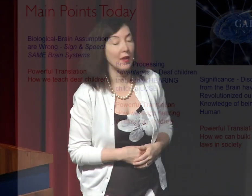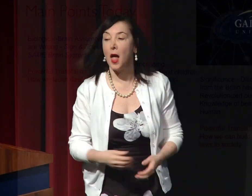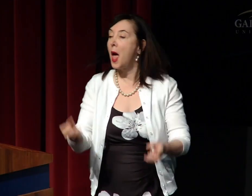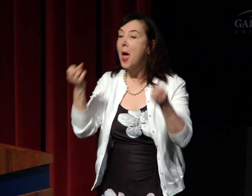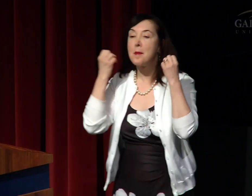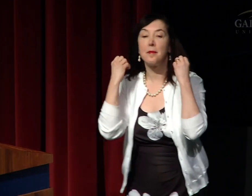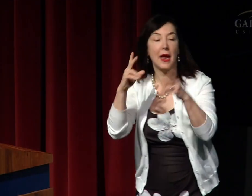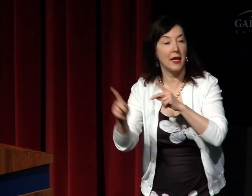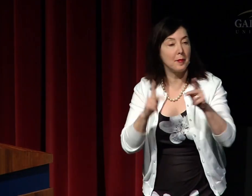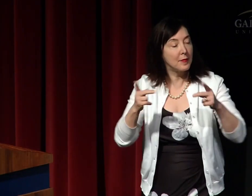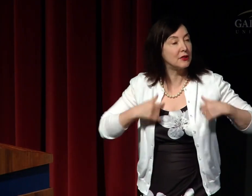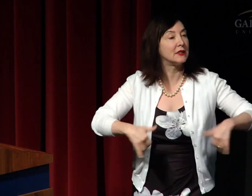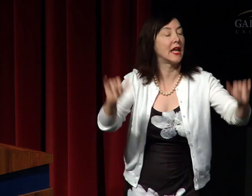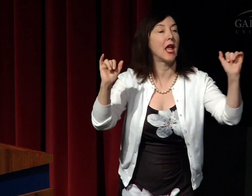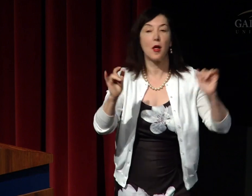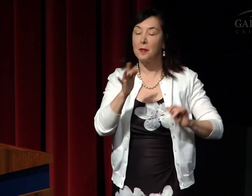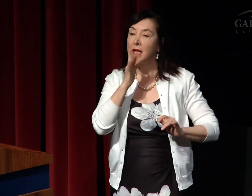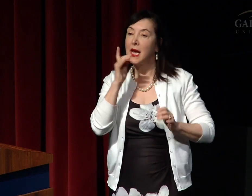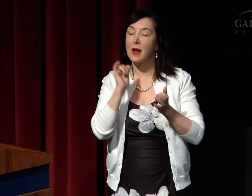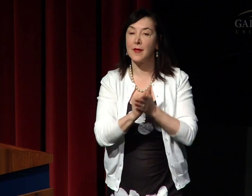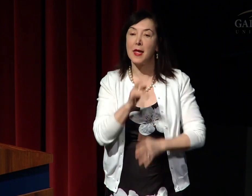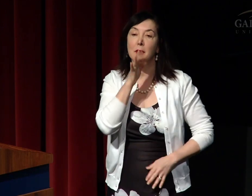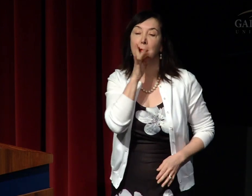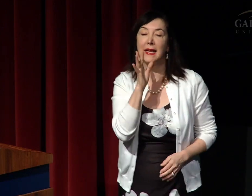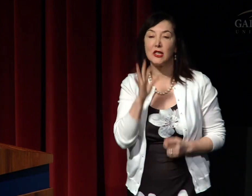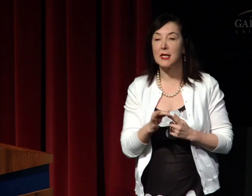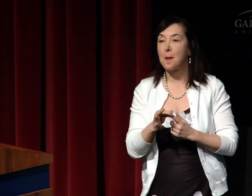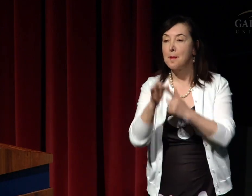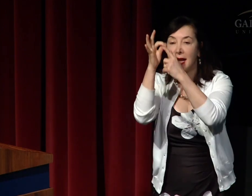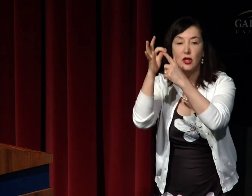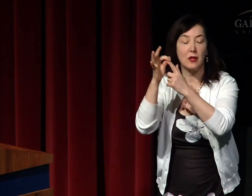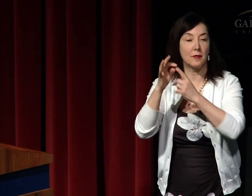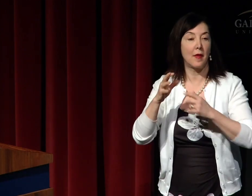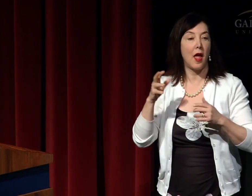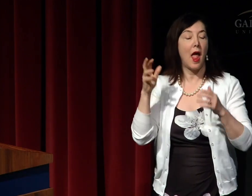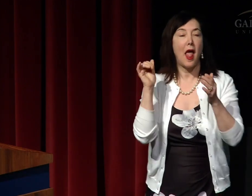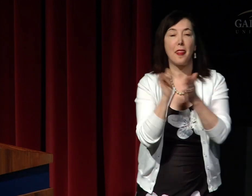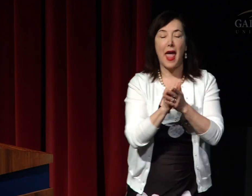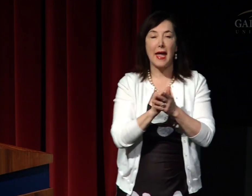Many people still believe that speech is special.